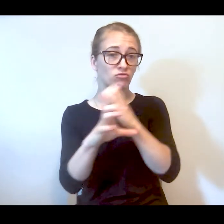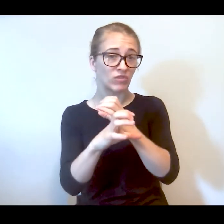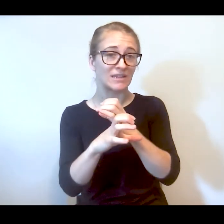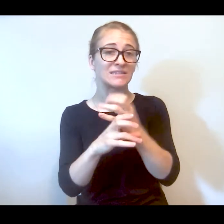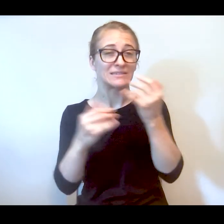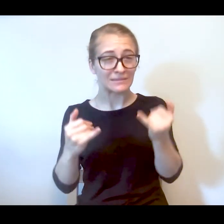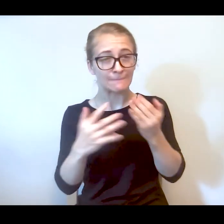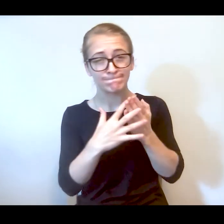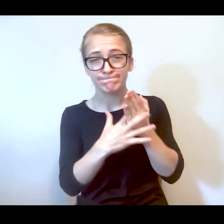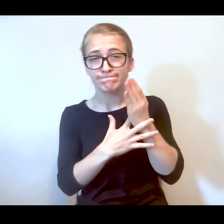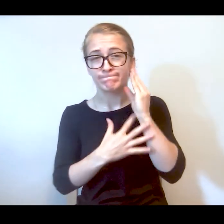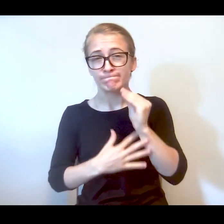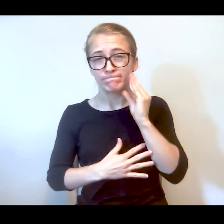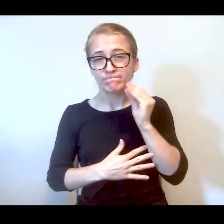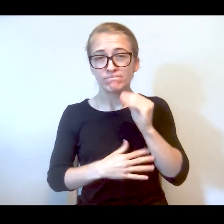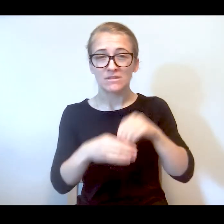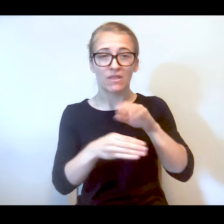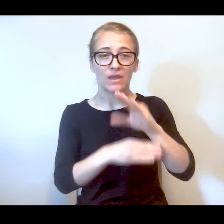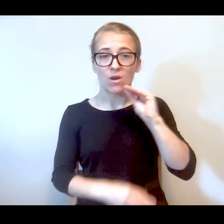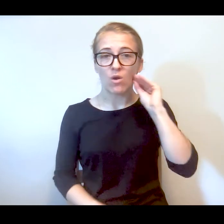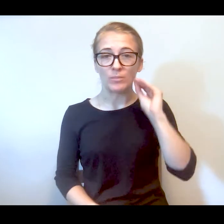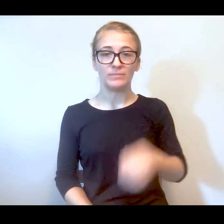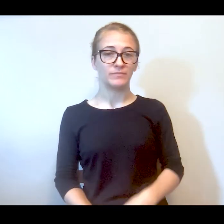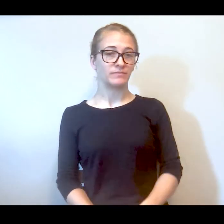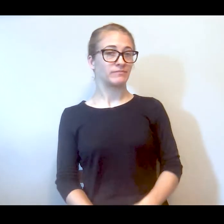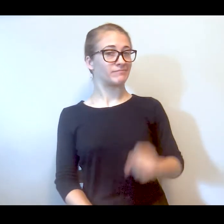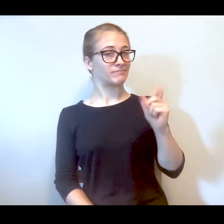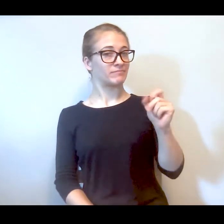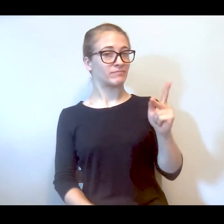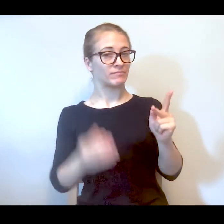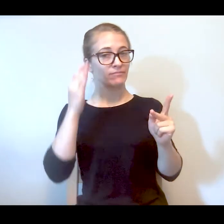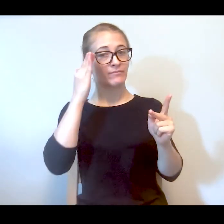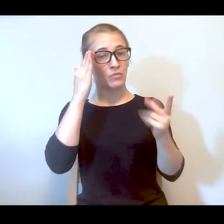whatever crisis they're currently having in their natural environment. Okay. So as you were explaining